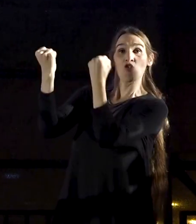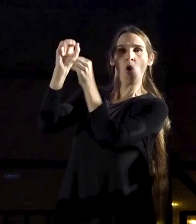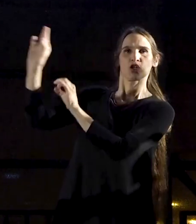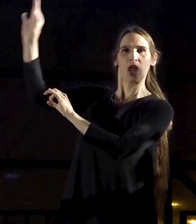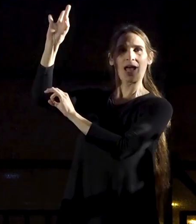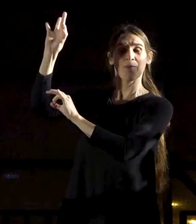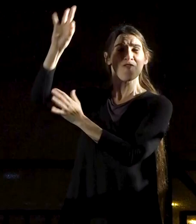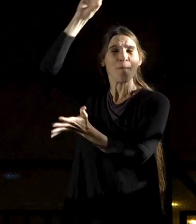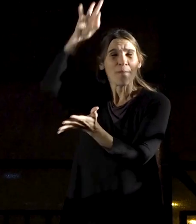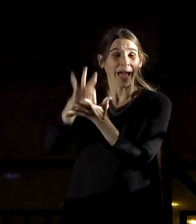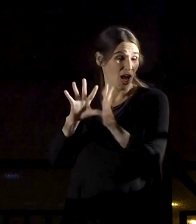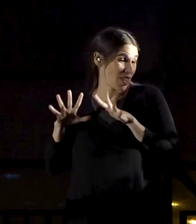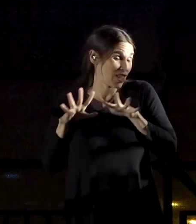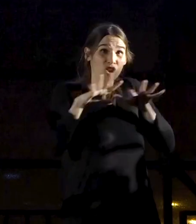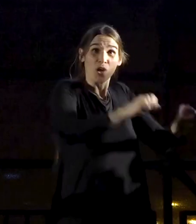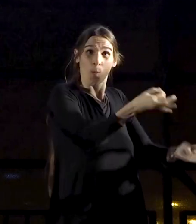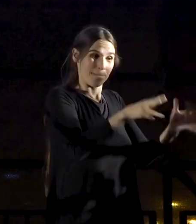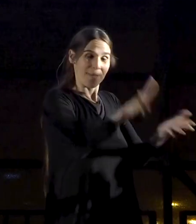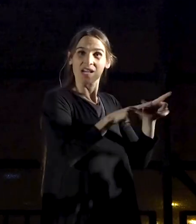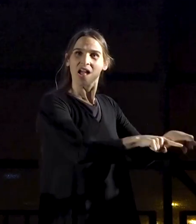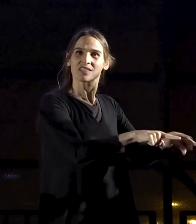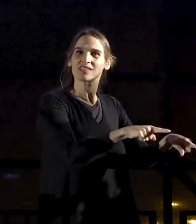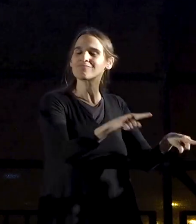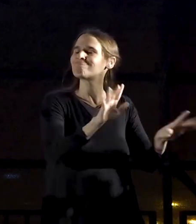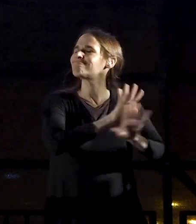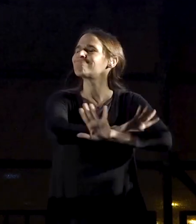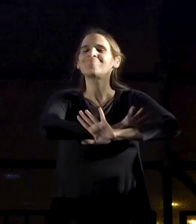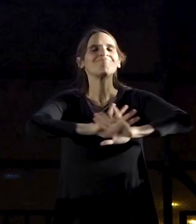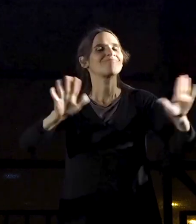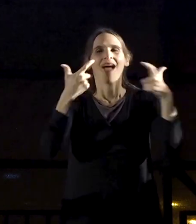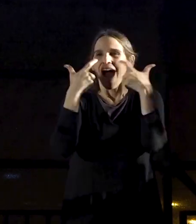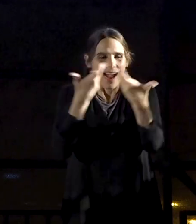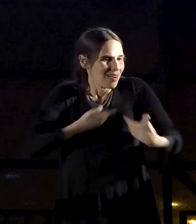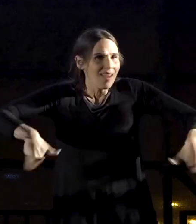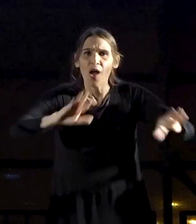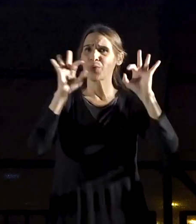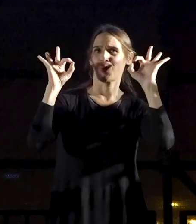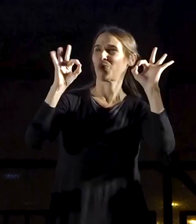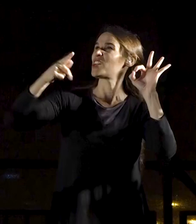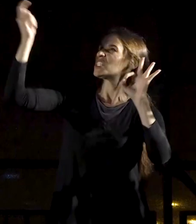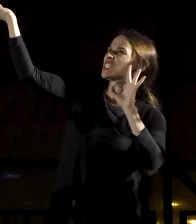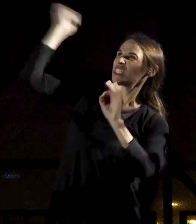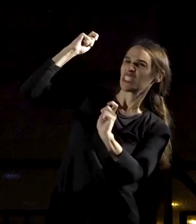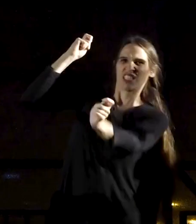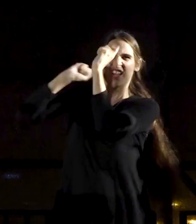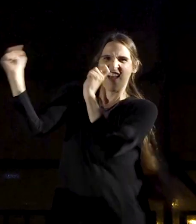and as soon as you take over the High Court nothing will protect us from your whips and your scorpions.